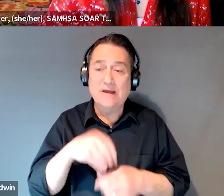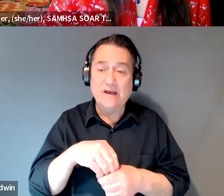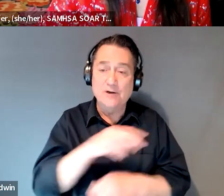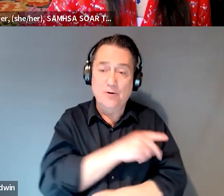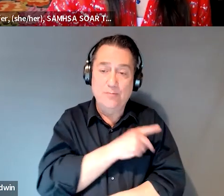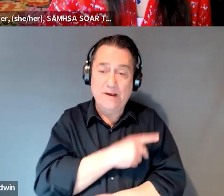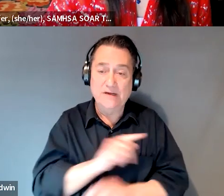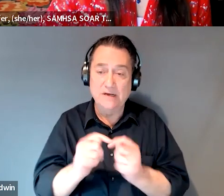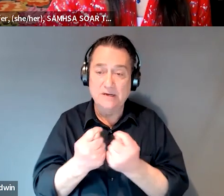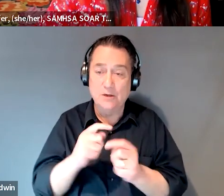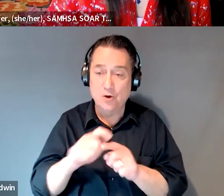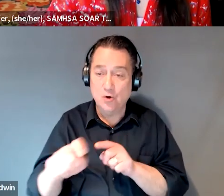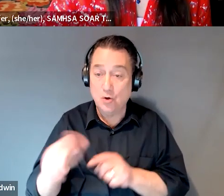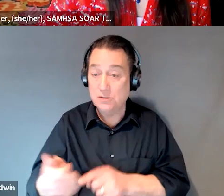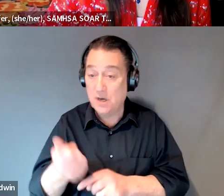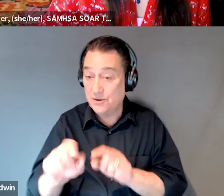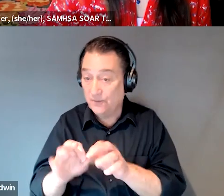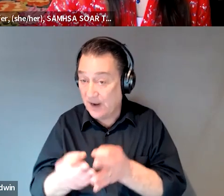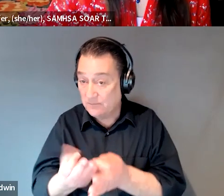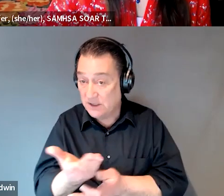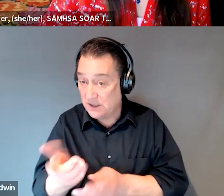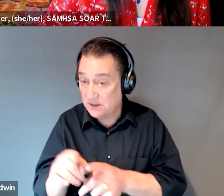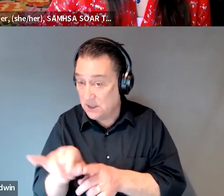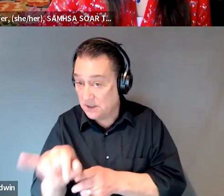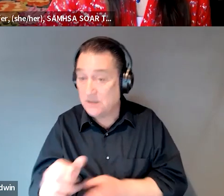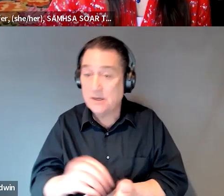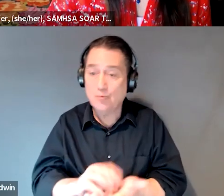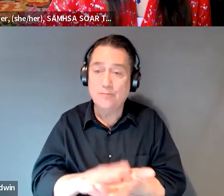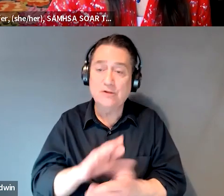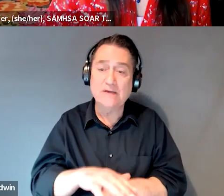called other family and things like that, they'll usually document that in the first visit.